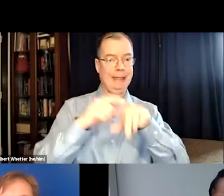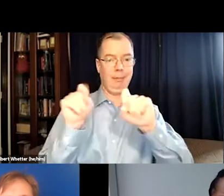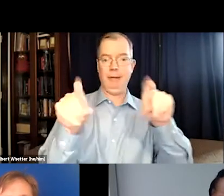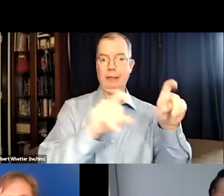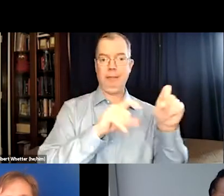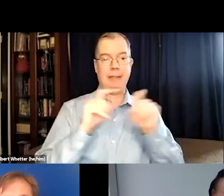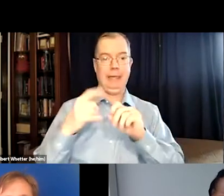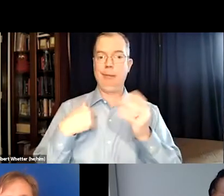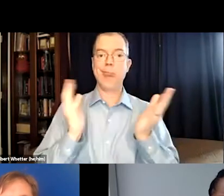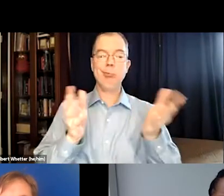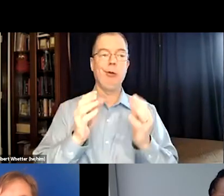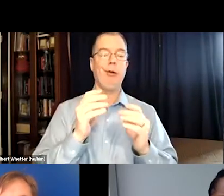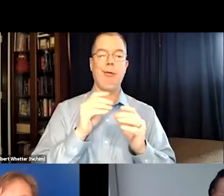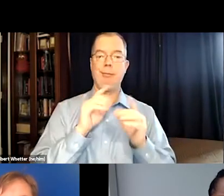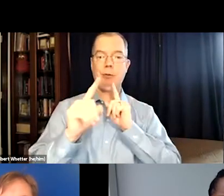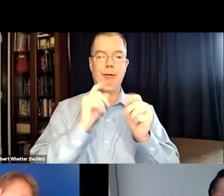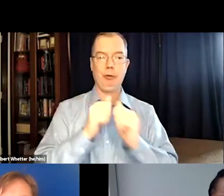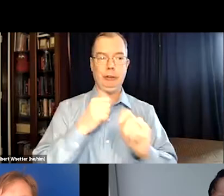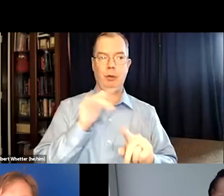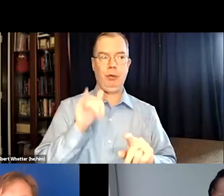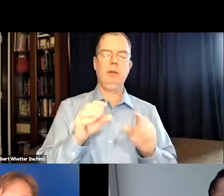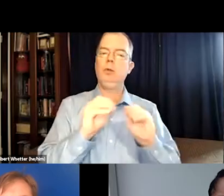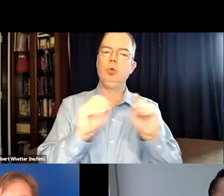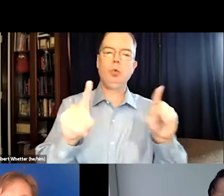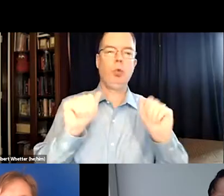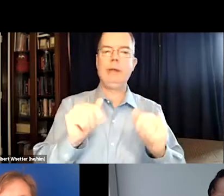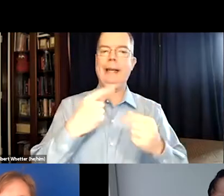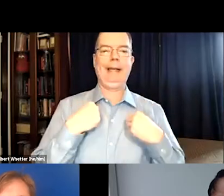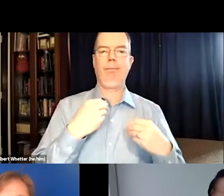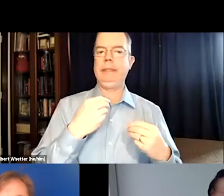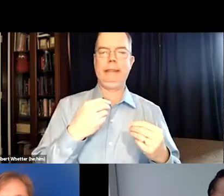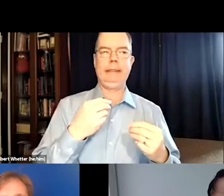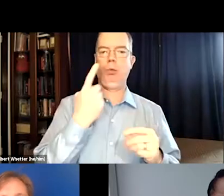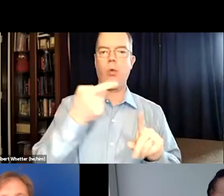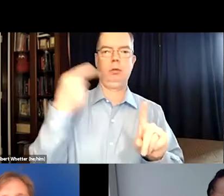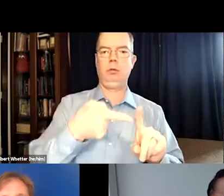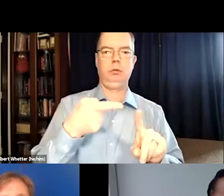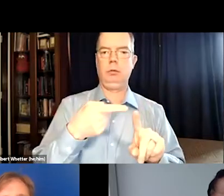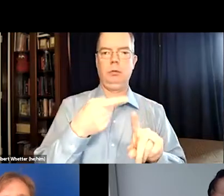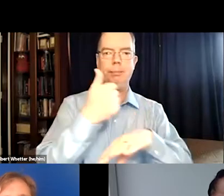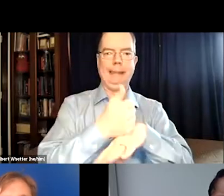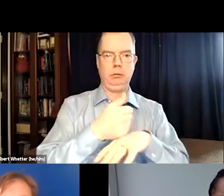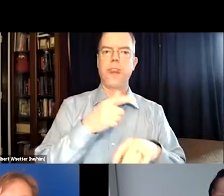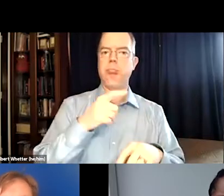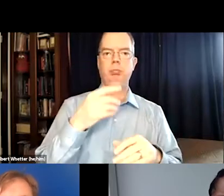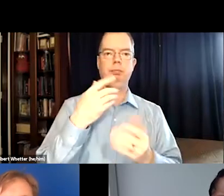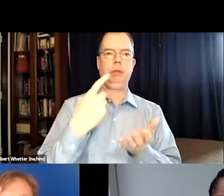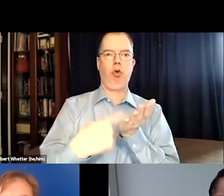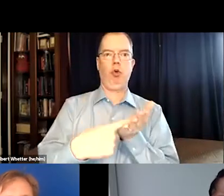And so I've asked around many times in the past when I've had conversations about that, and no one can give me